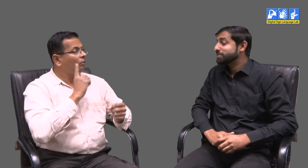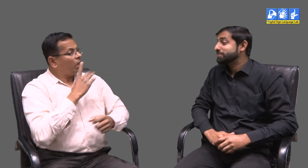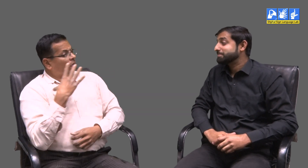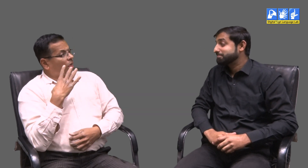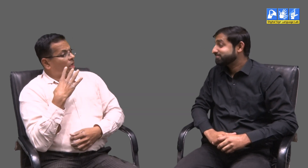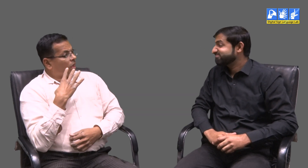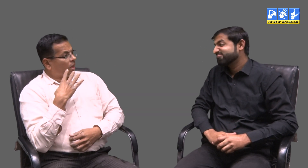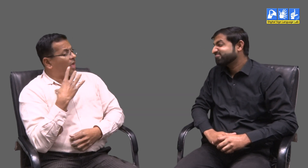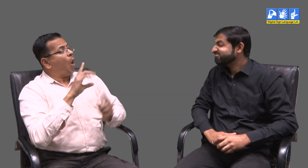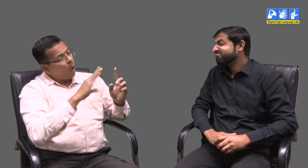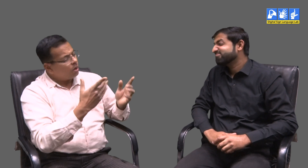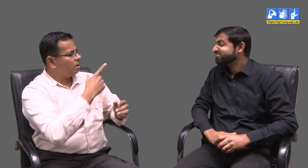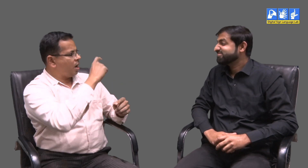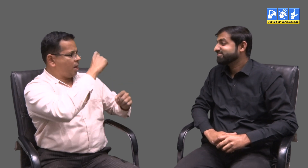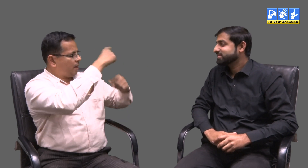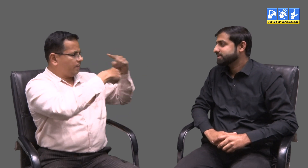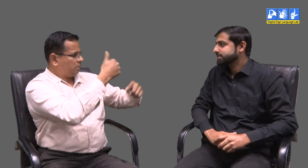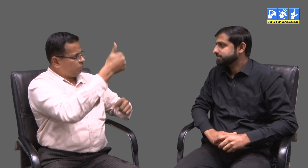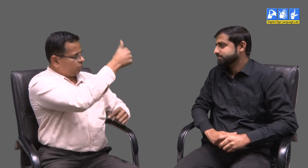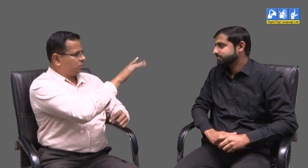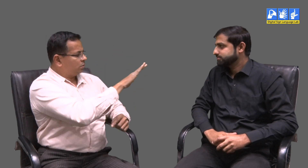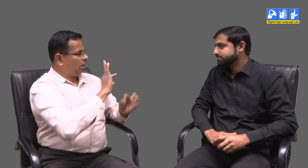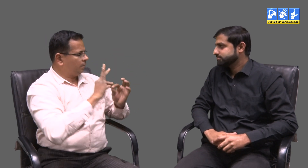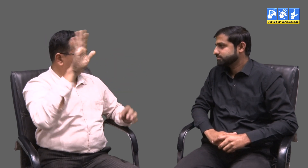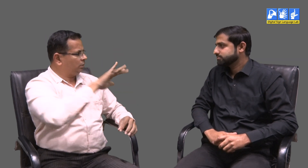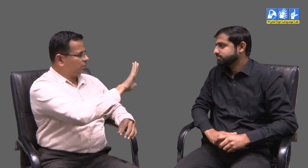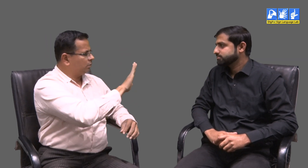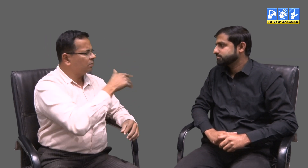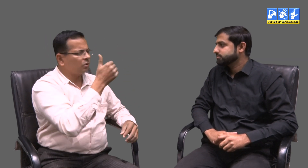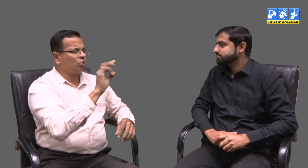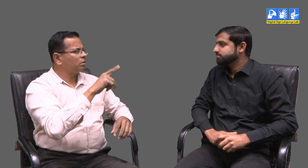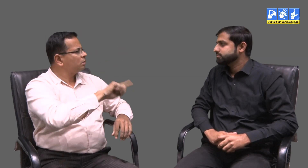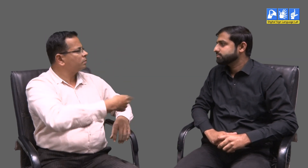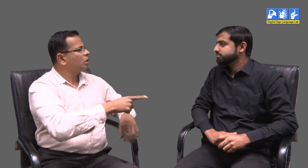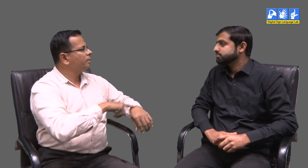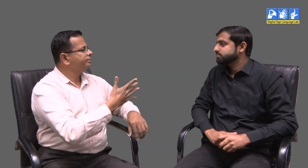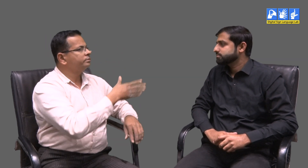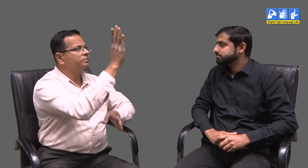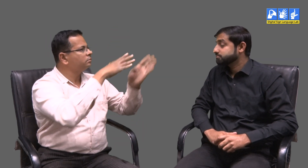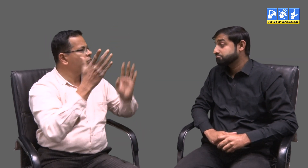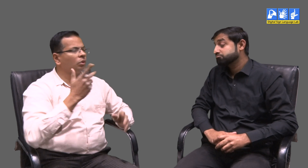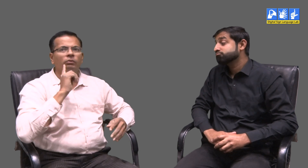Are deaf expected to keep waiting for the availability of interpreters? If a deaf person has to interact with a company head, an interpreter can be made available for an hour.